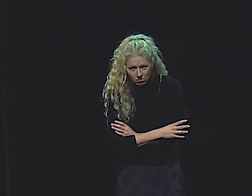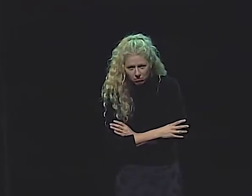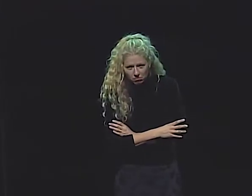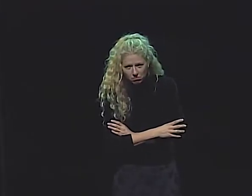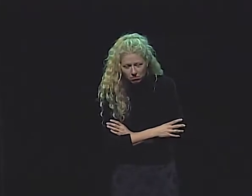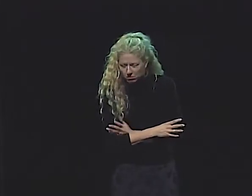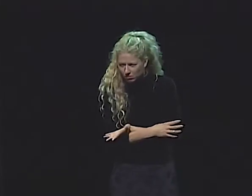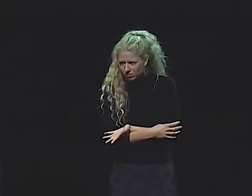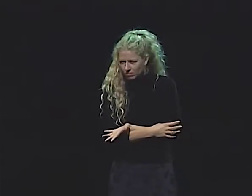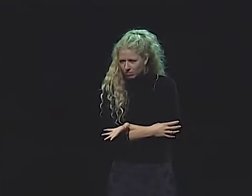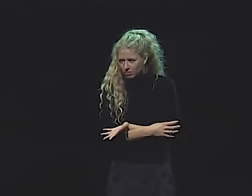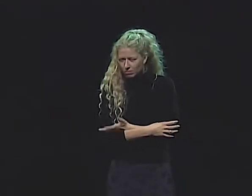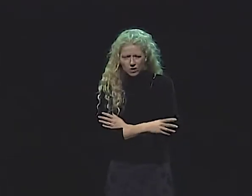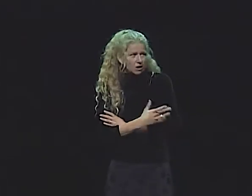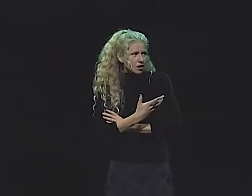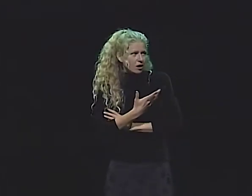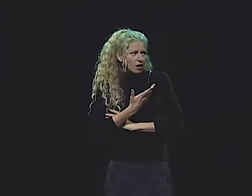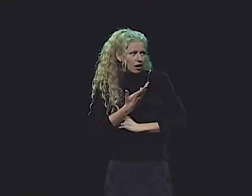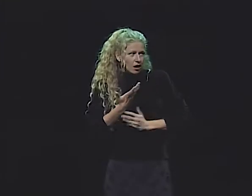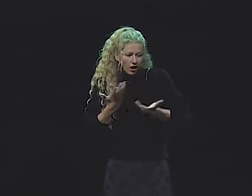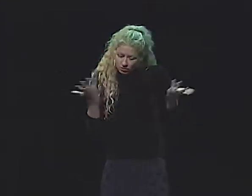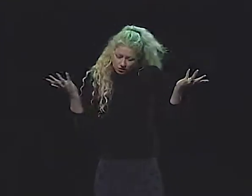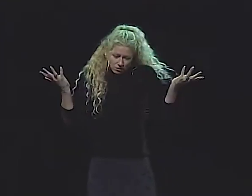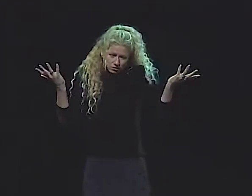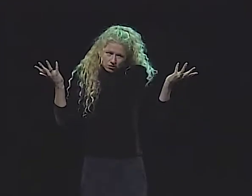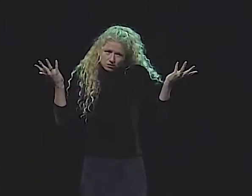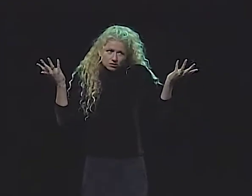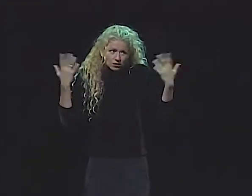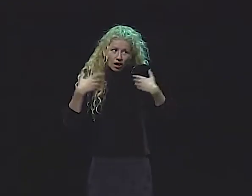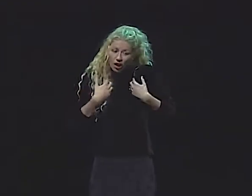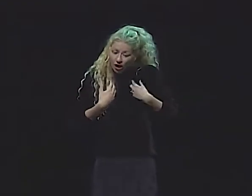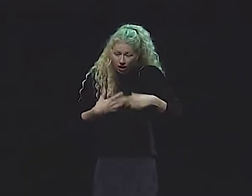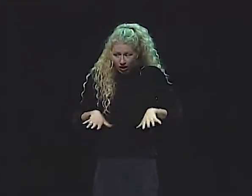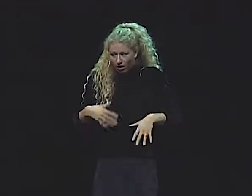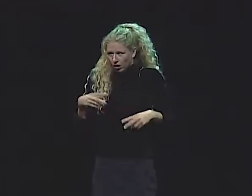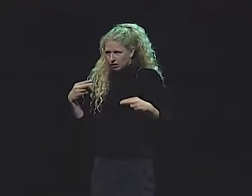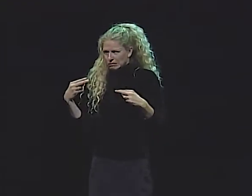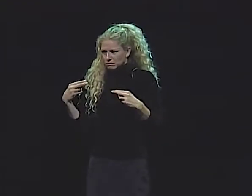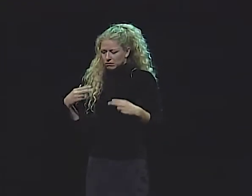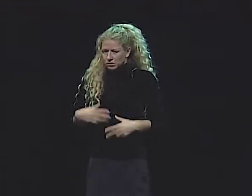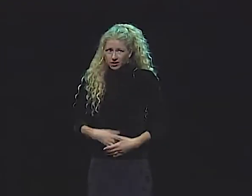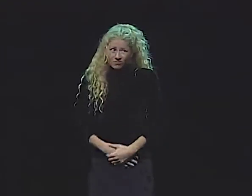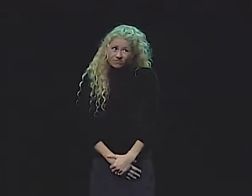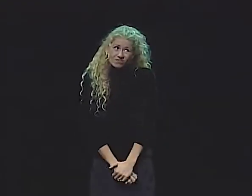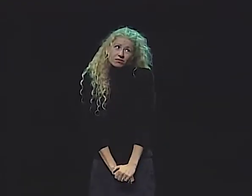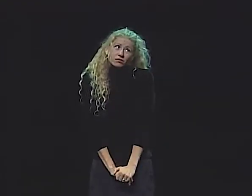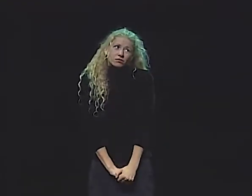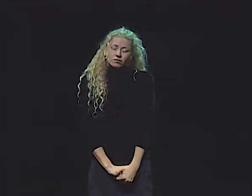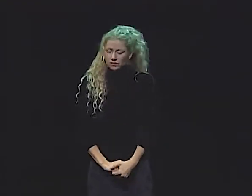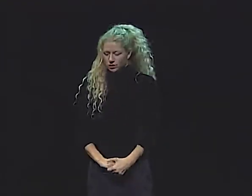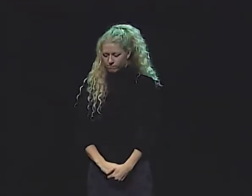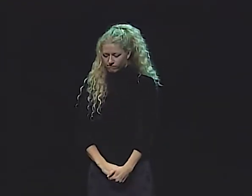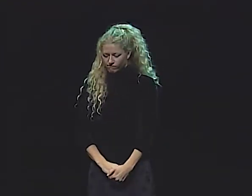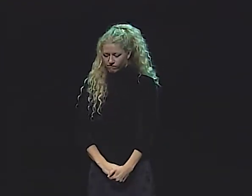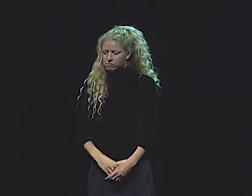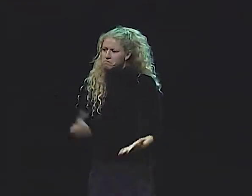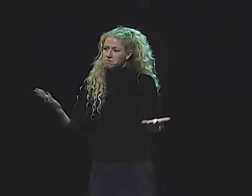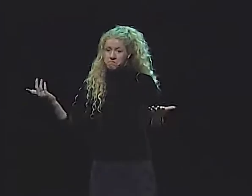GOD LOOKED UP AND DOWN AND ALL AROUND, DID NOT HAVE AN ANSWER AS TO WHERE THIS GIRL HAD COME FROM, AND NEITHER DID THE ANGELS.